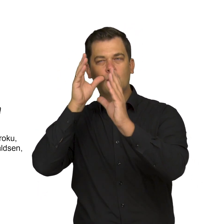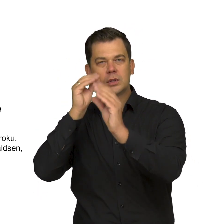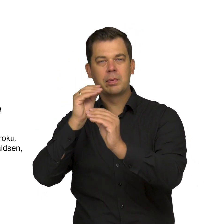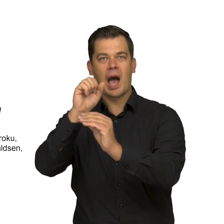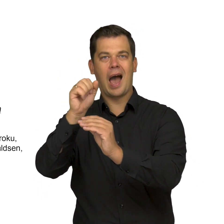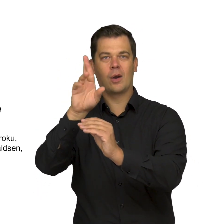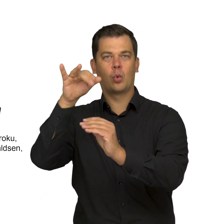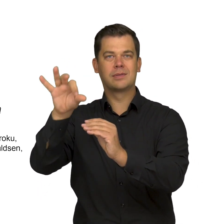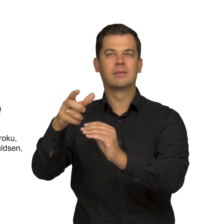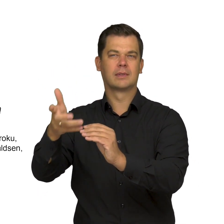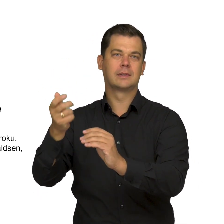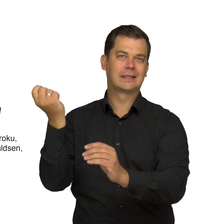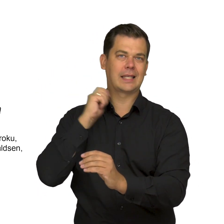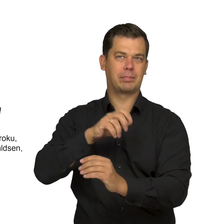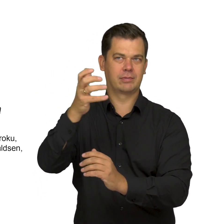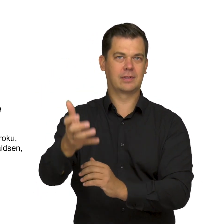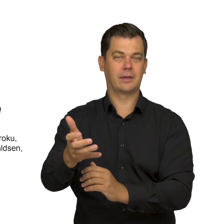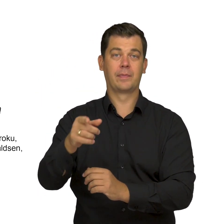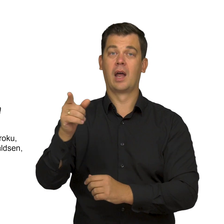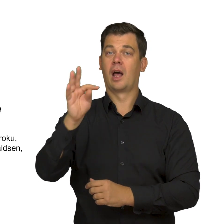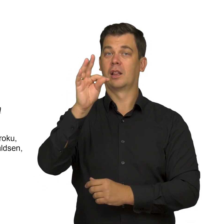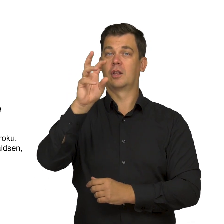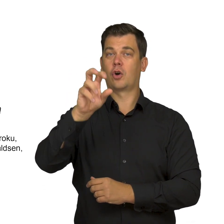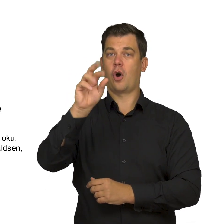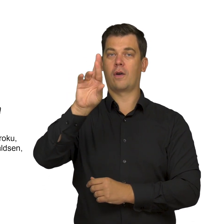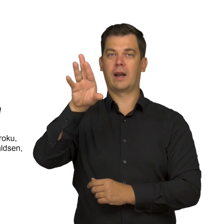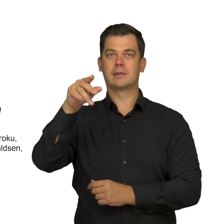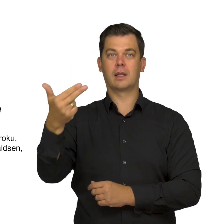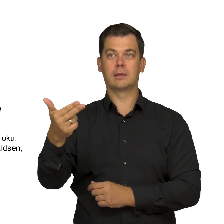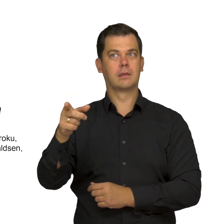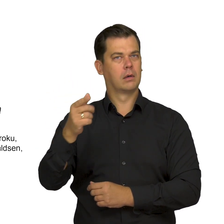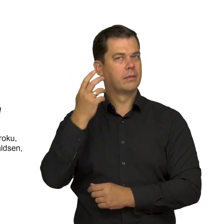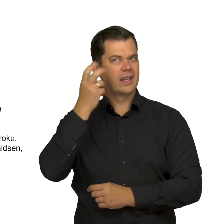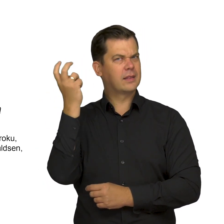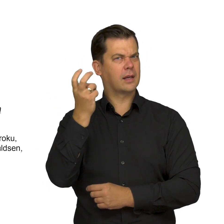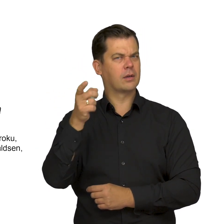First of all, these two copies of Thorvaldsen's sculptures prove Hadziewicz's keen interest in the oeuvre of this eminent classicist sculptor